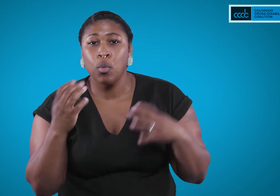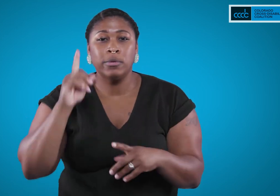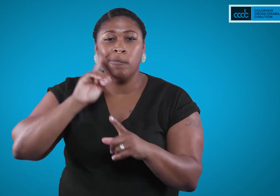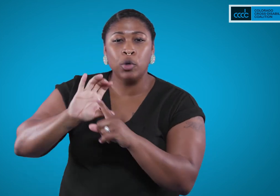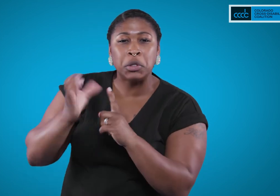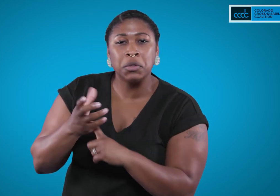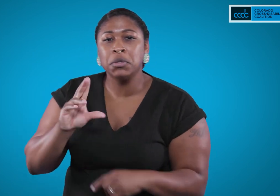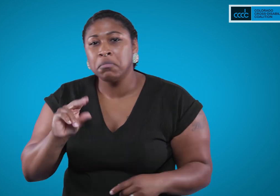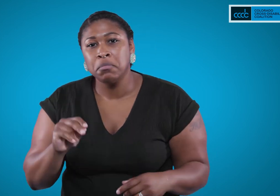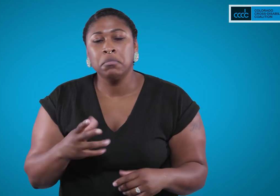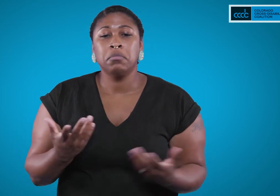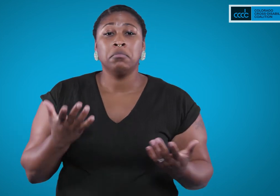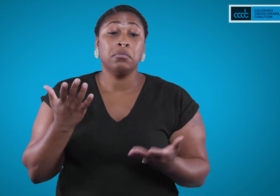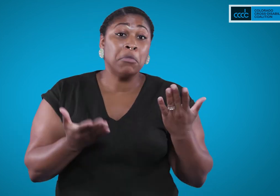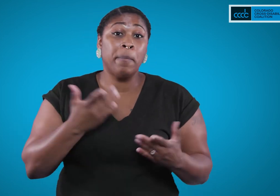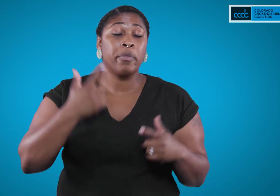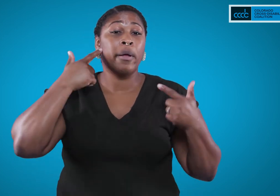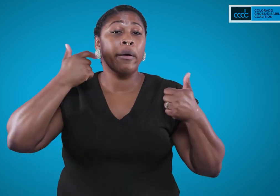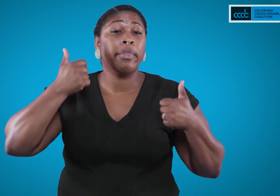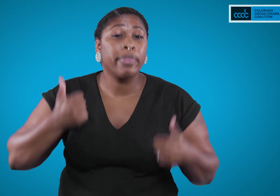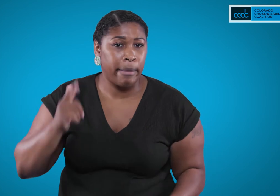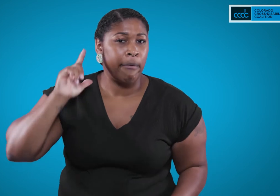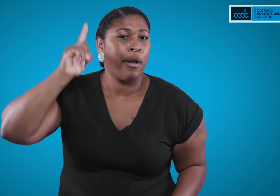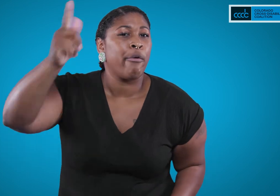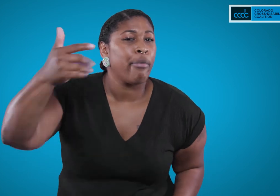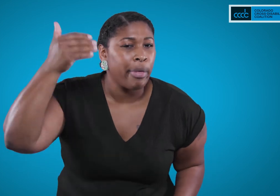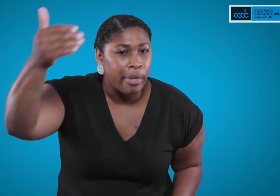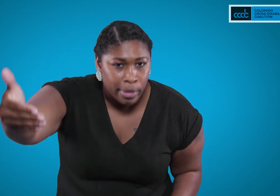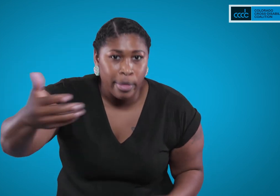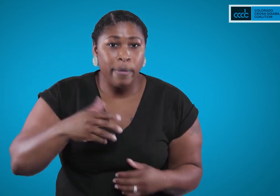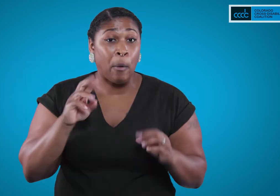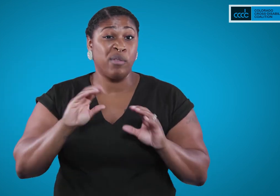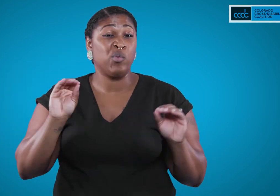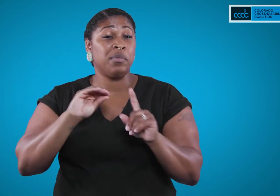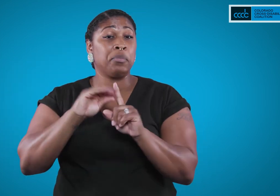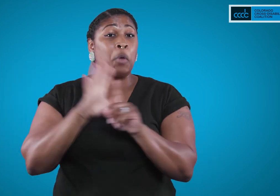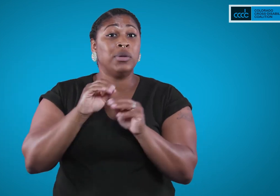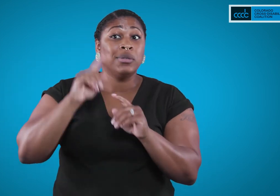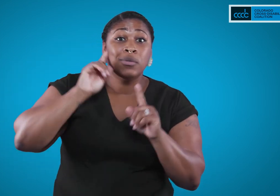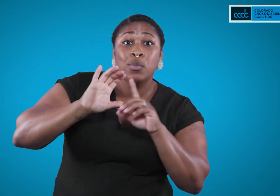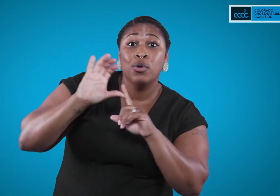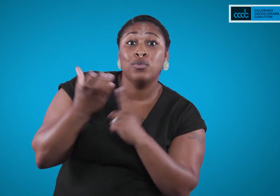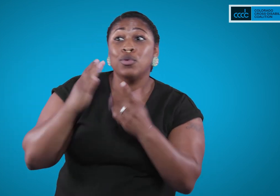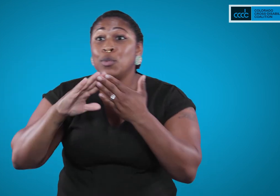are not an active part of the deaf community, are likely to have experienced hearing loss later in life or have had little or no exposure to the deaf community